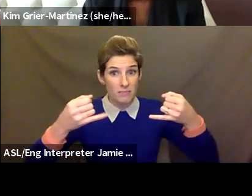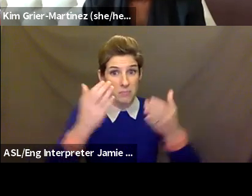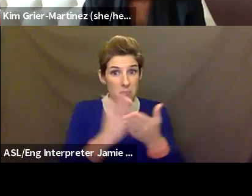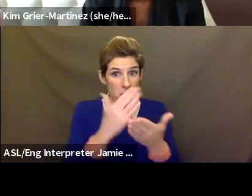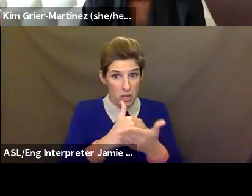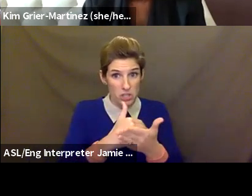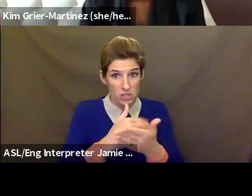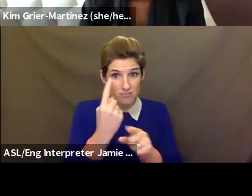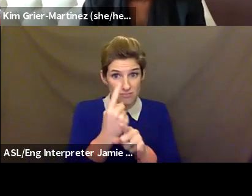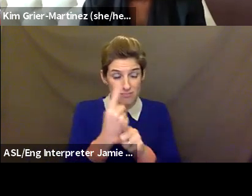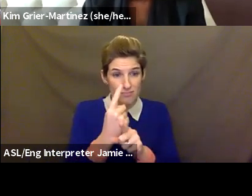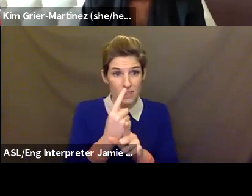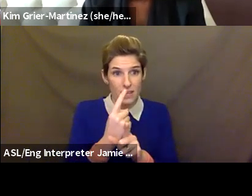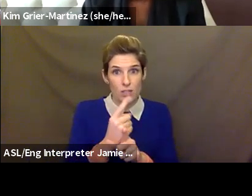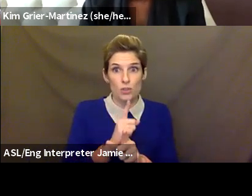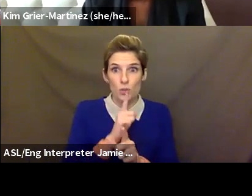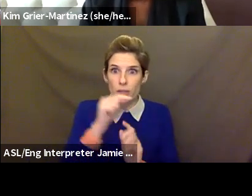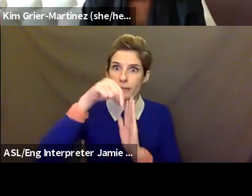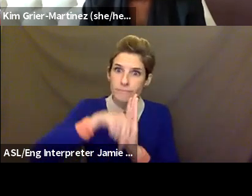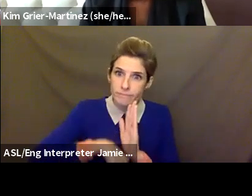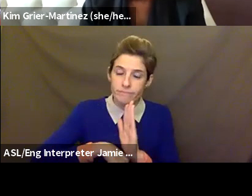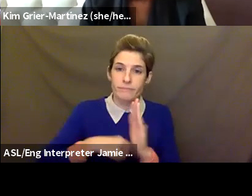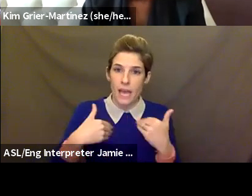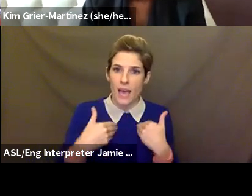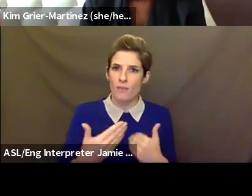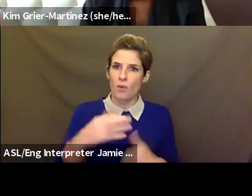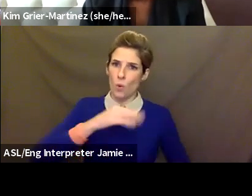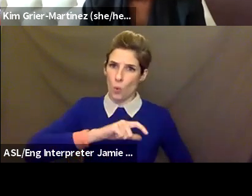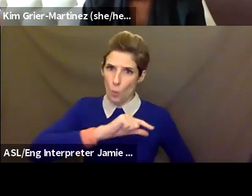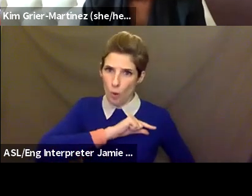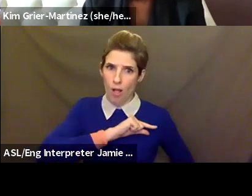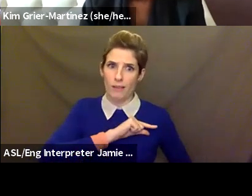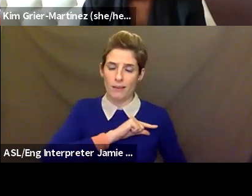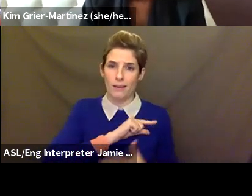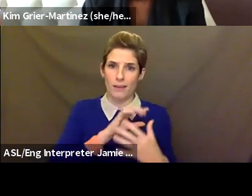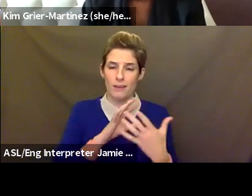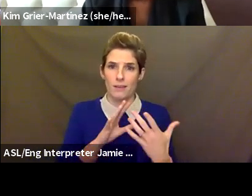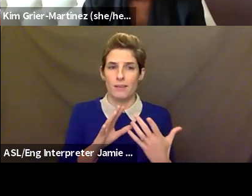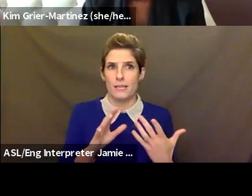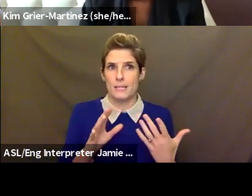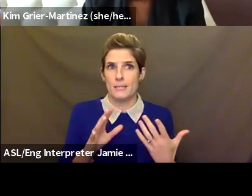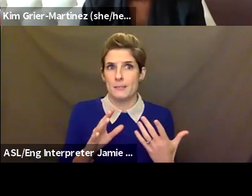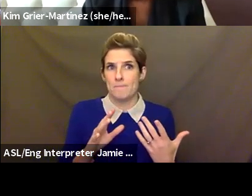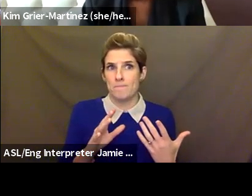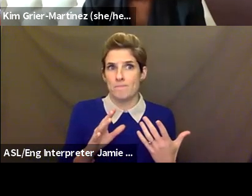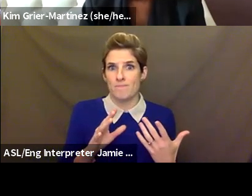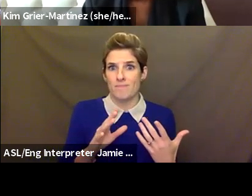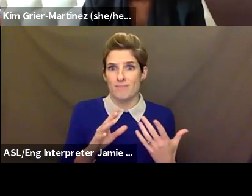And so I hope that we will continue to do it for the equity reasons that I was sort of talking about before, but there